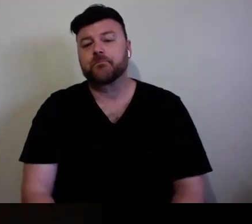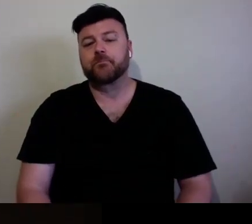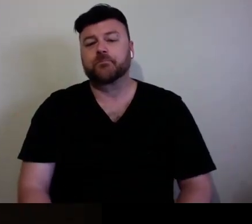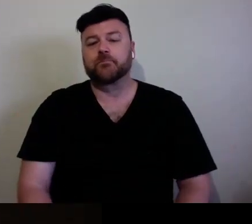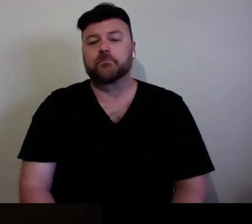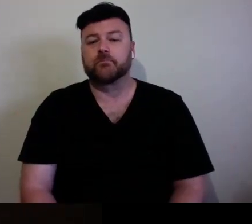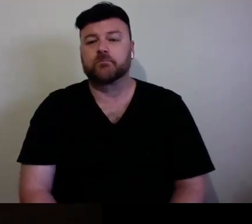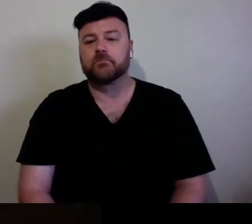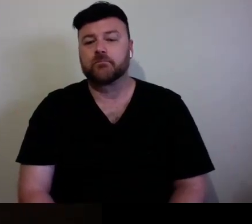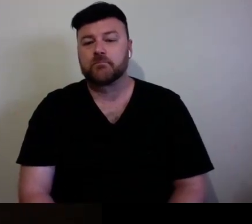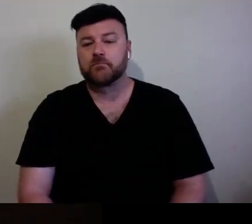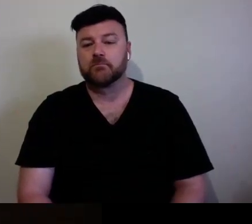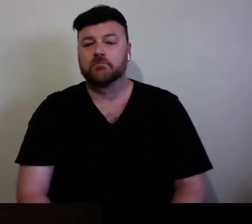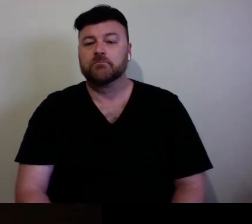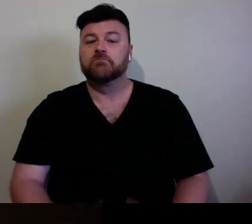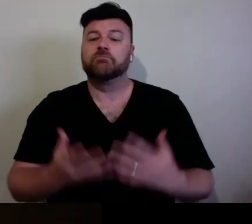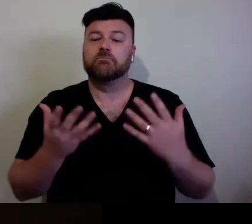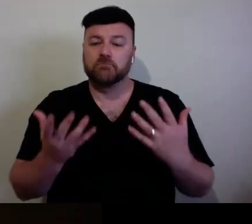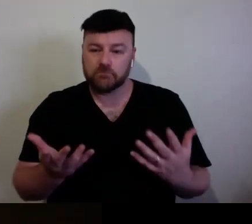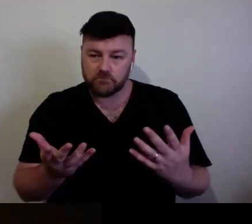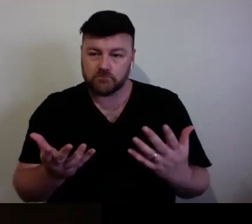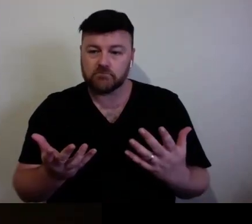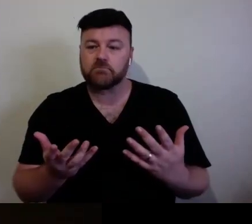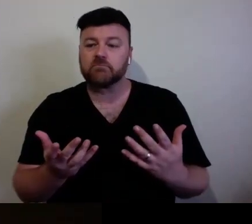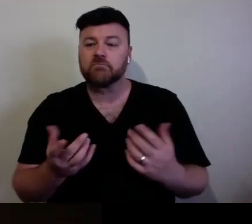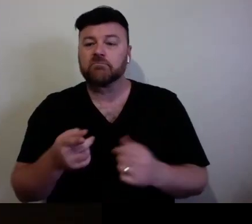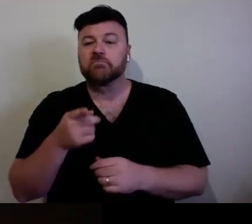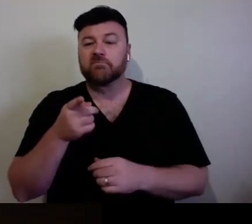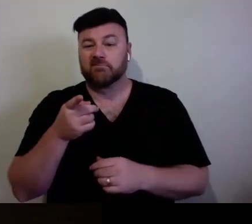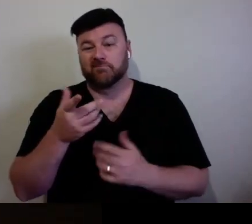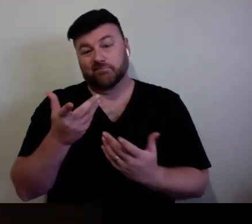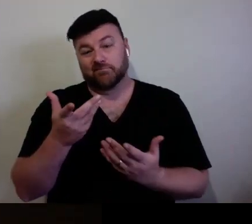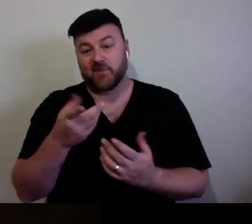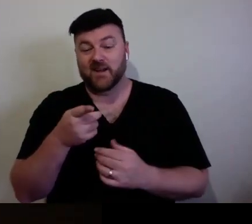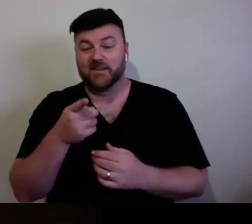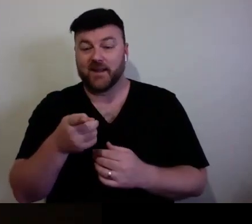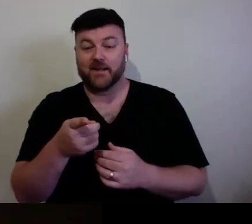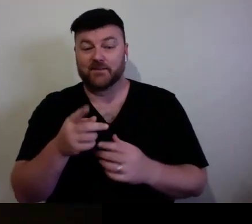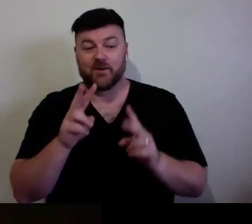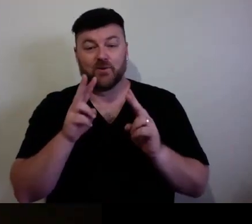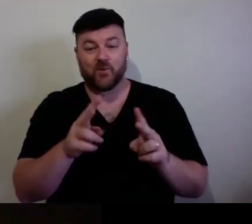potentially the only sort of time we have. There are so many questions that's come through.